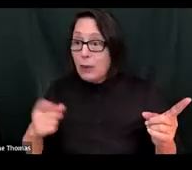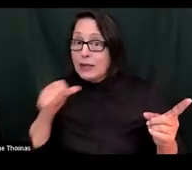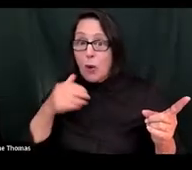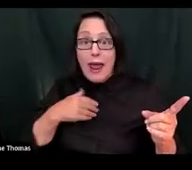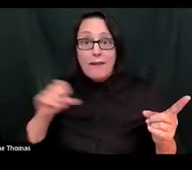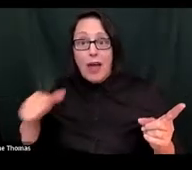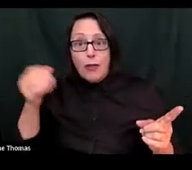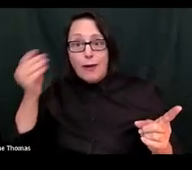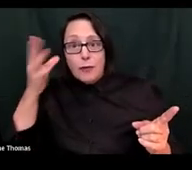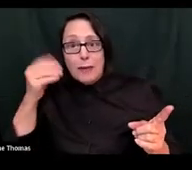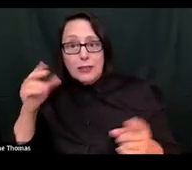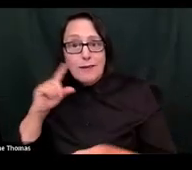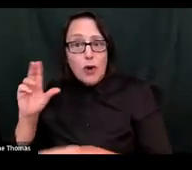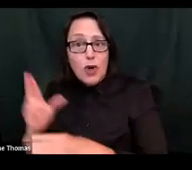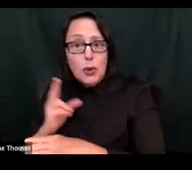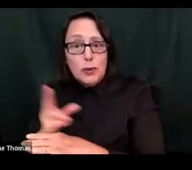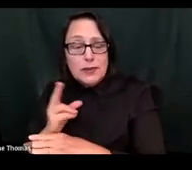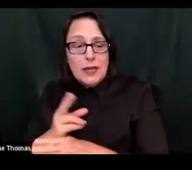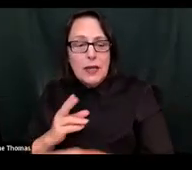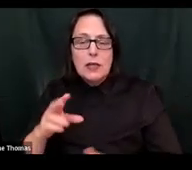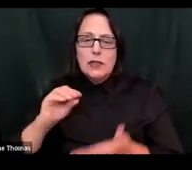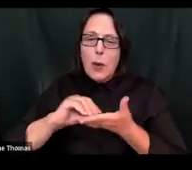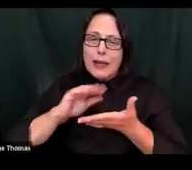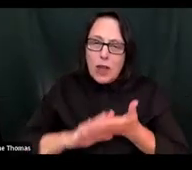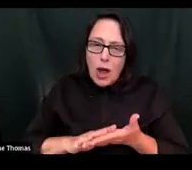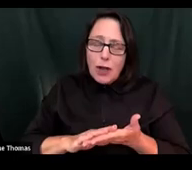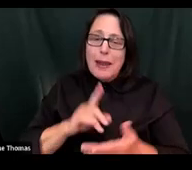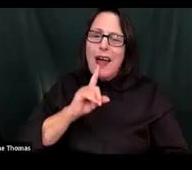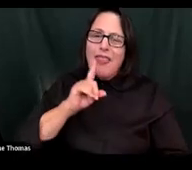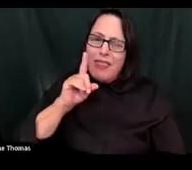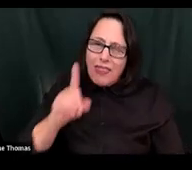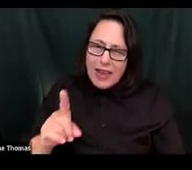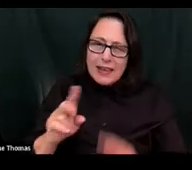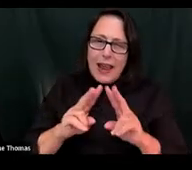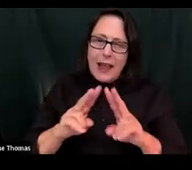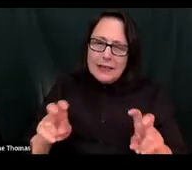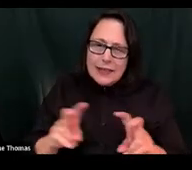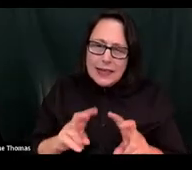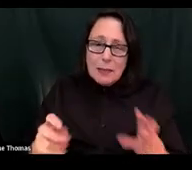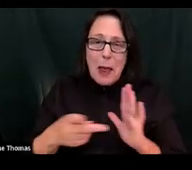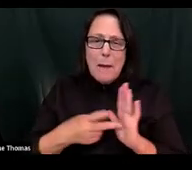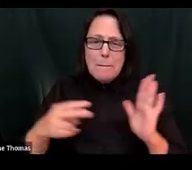to go on. So adopting an authentic assessment approach means that you're going to understand